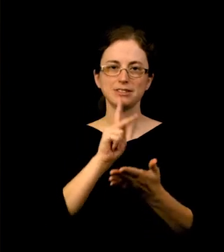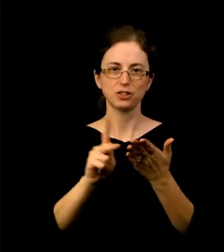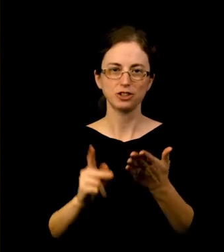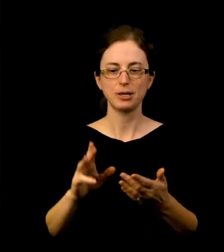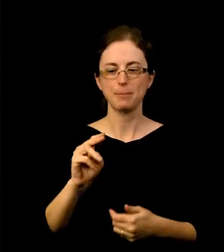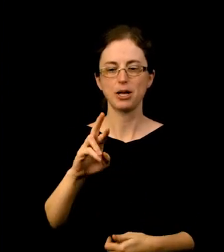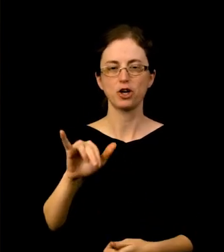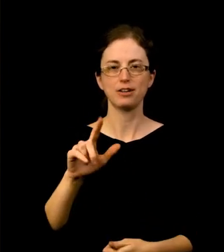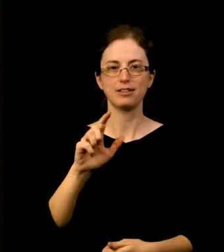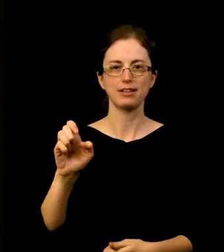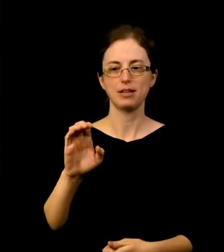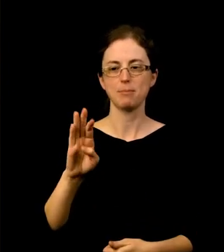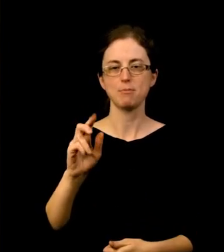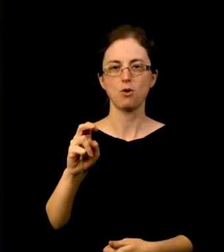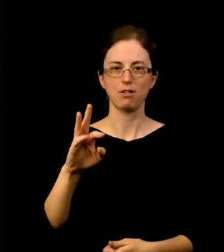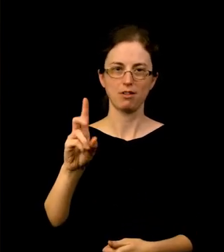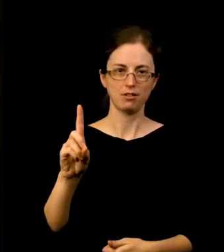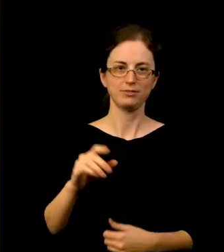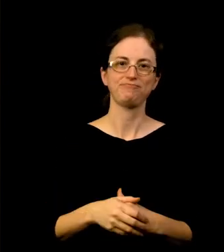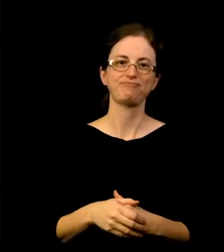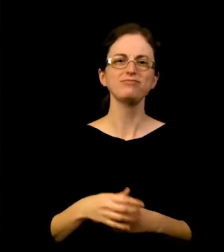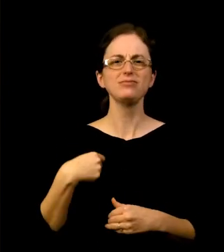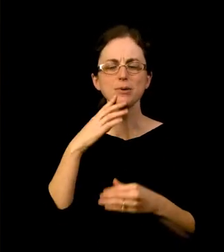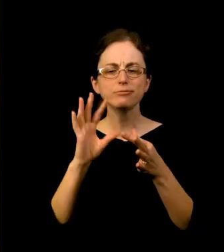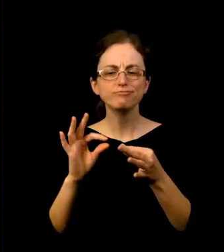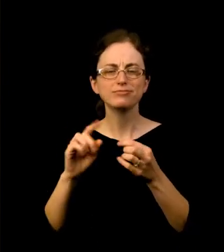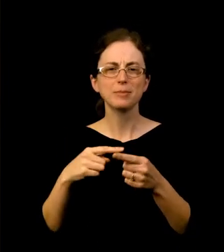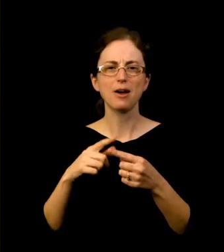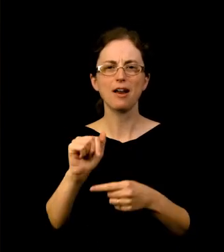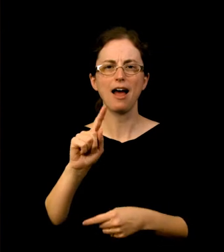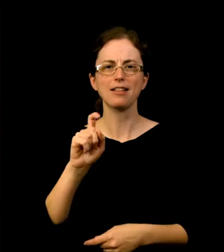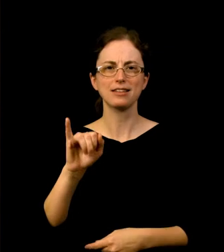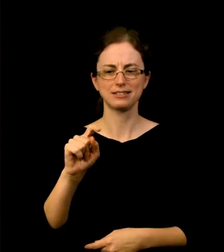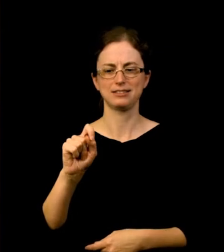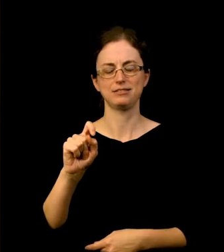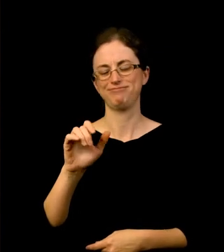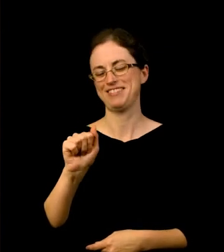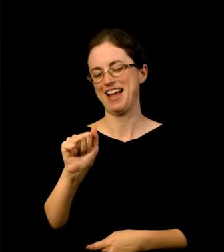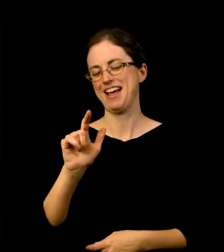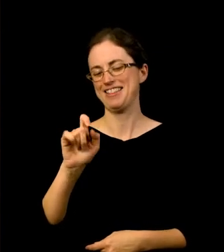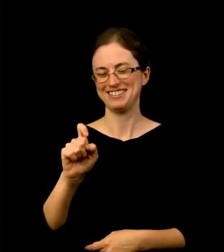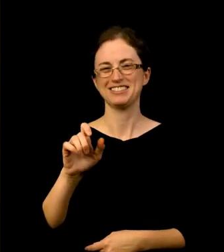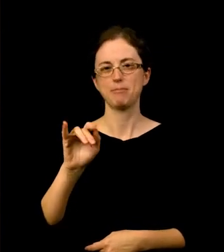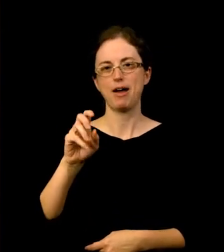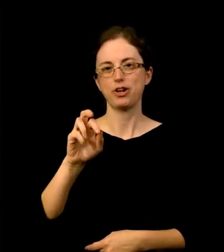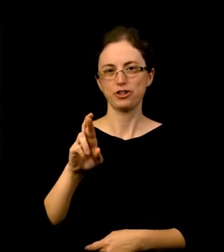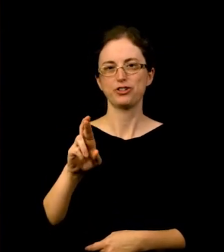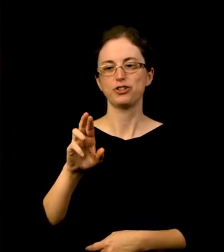Let me say a few words about Alix Meier Goodman. Alix follows in the footsteps of her parents, Roger